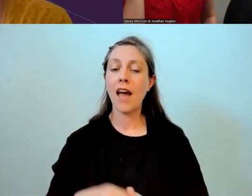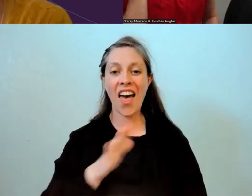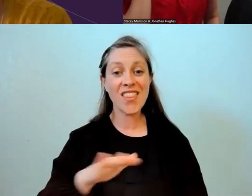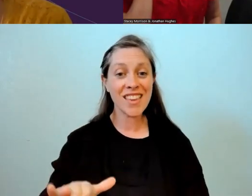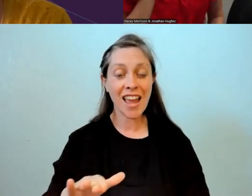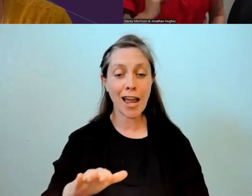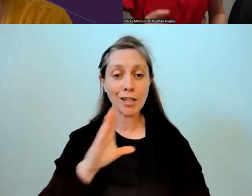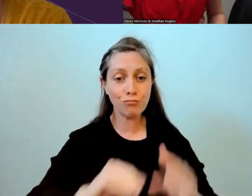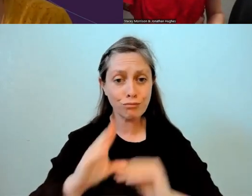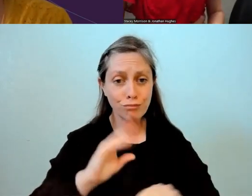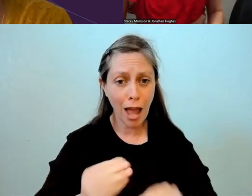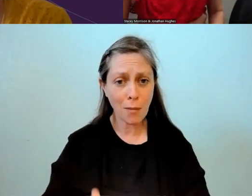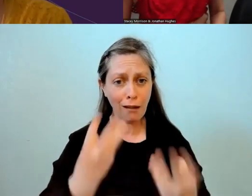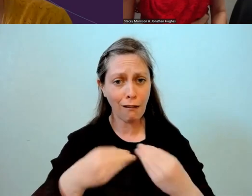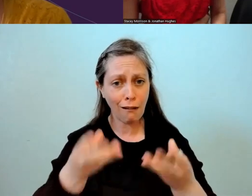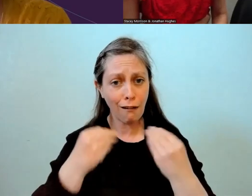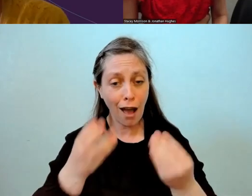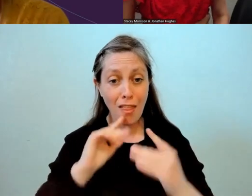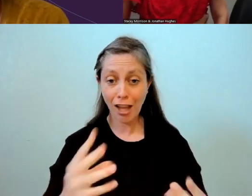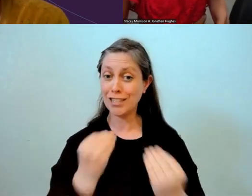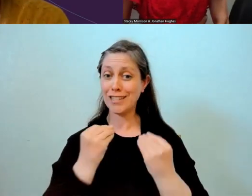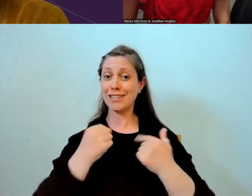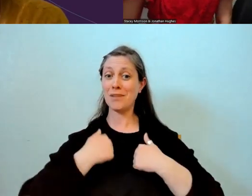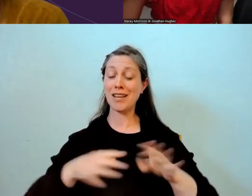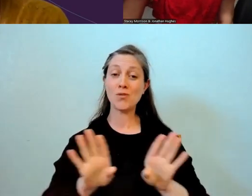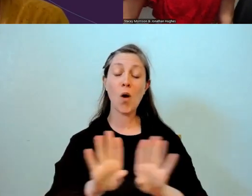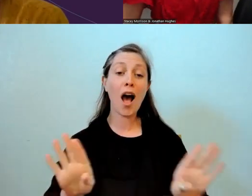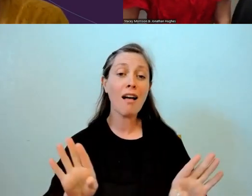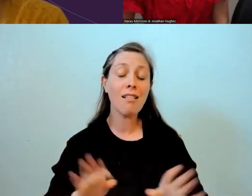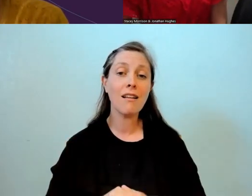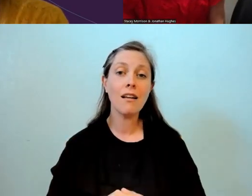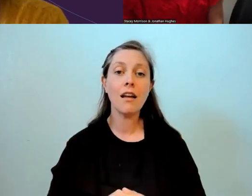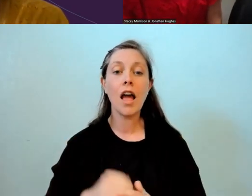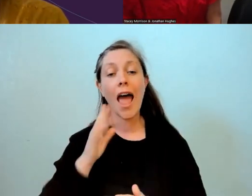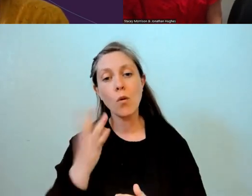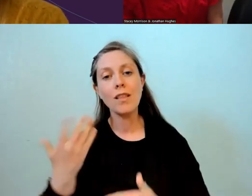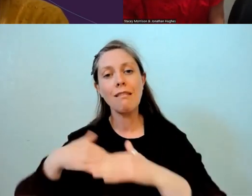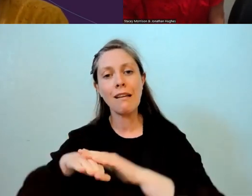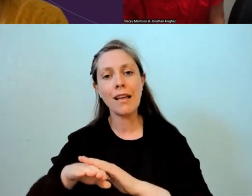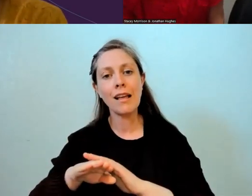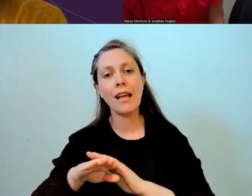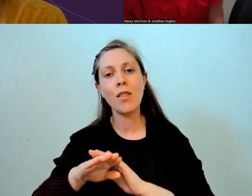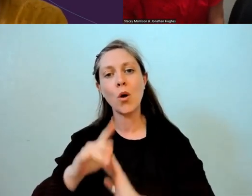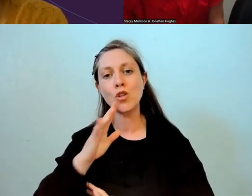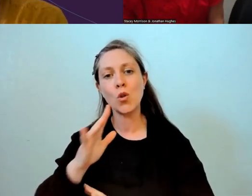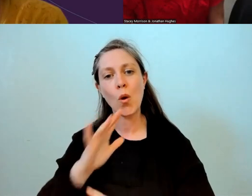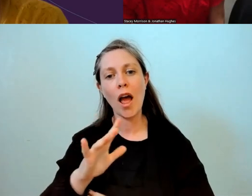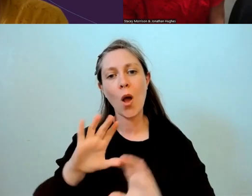I think the kids are the biggest teachers to be fair, and when they do go to our mainstream classes, I know they're constantly talking to teachers and teachers asking them questions about things